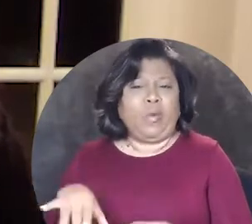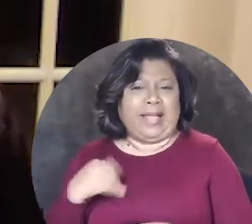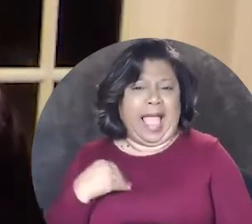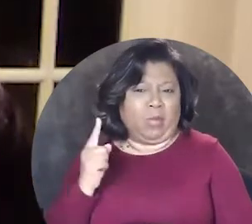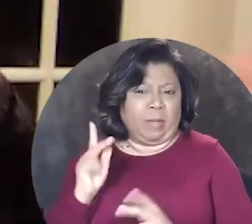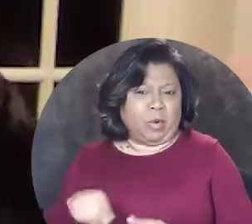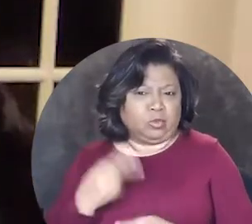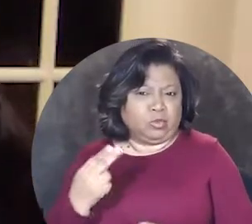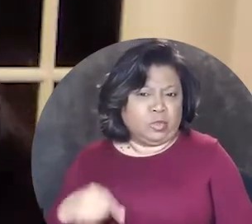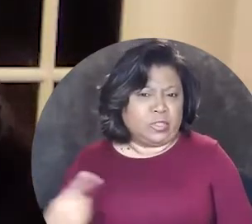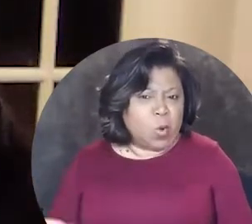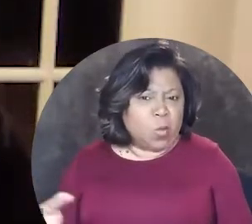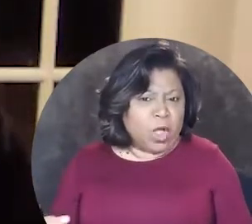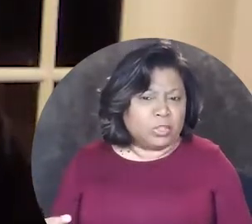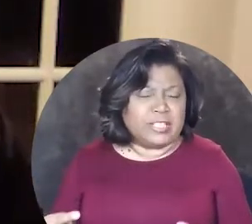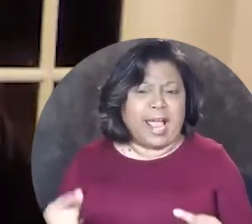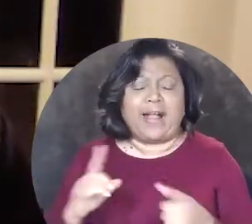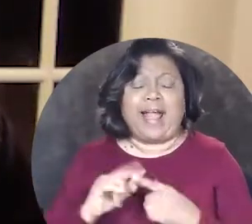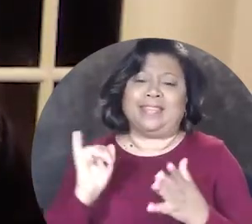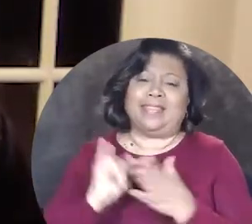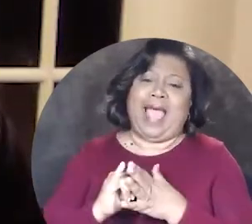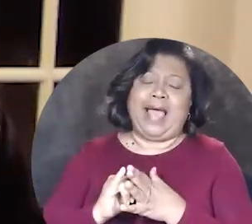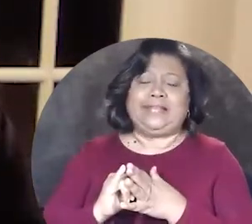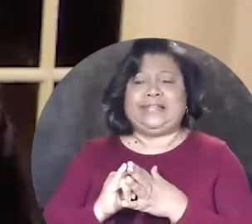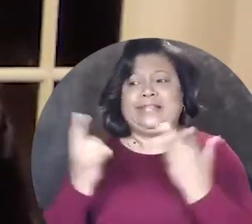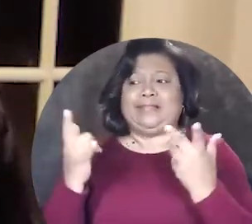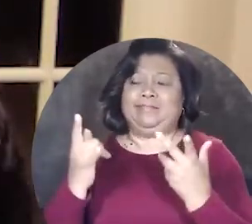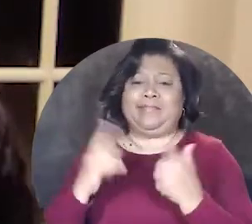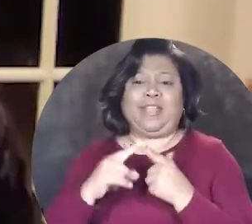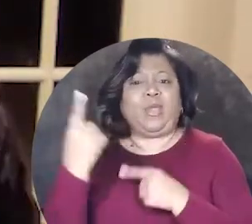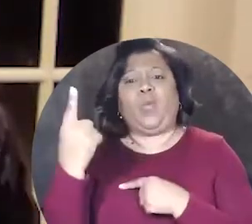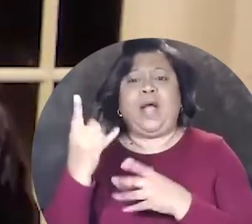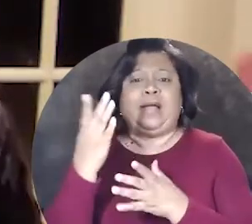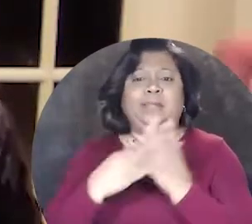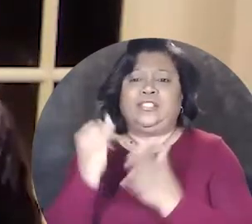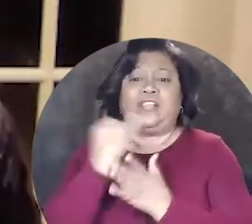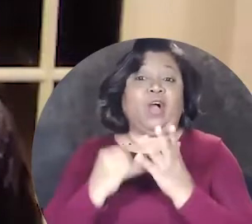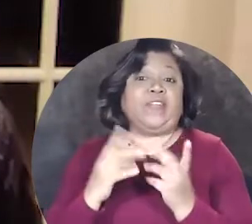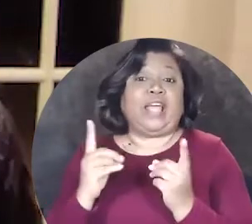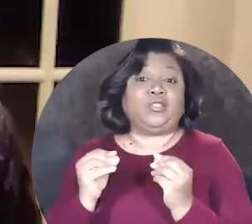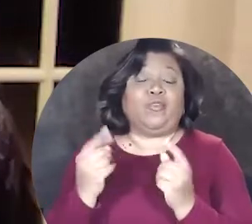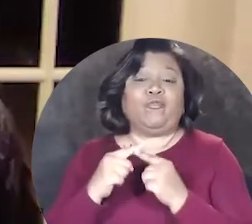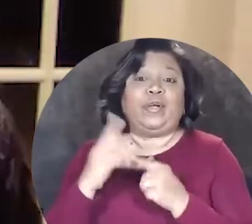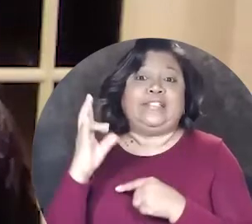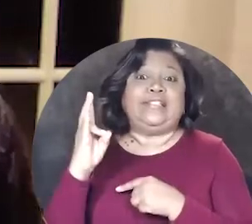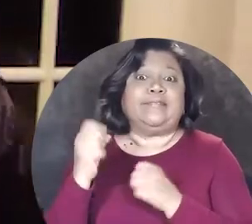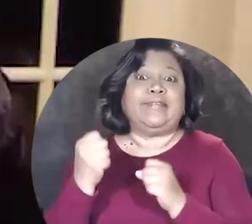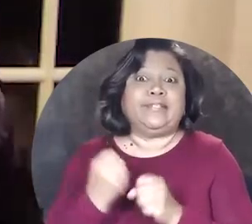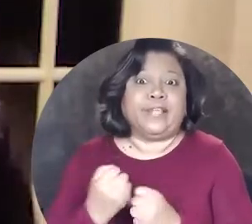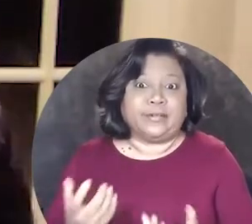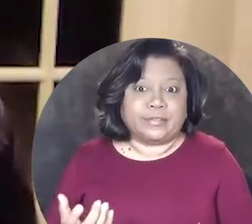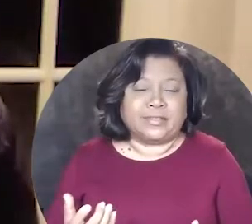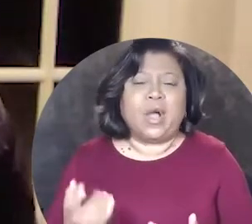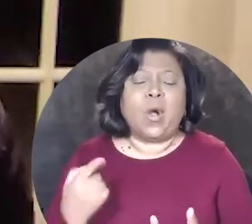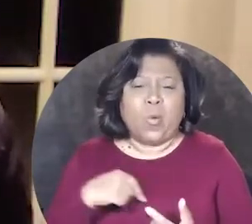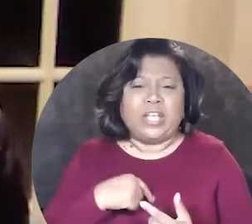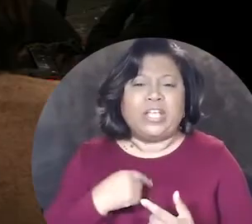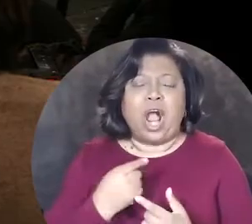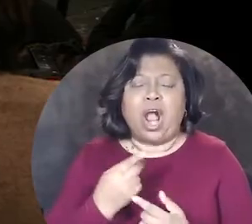oh we've had a person who uses a wheelchair and then that's the one piece of art they do for seven years